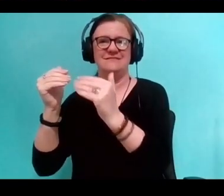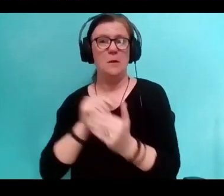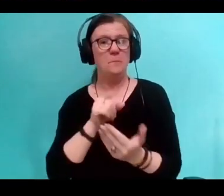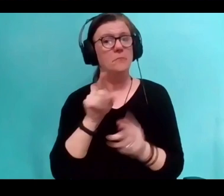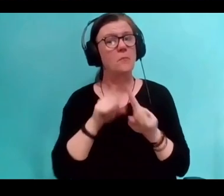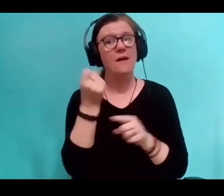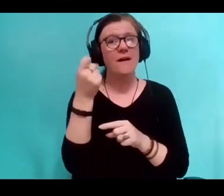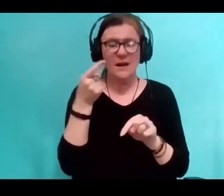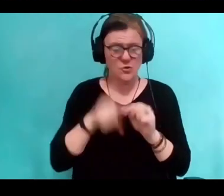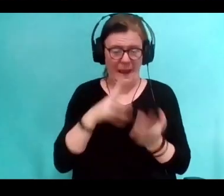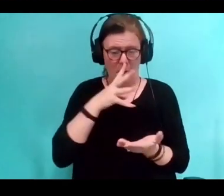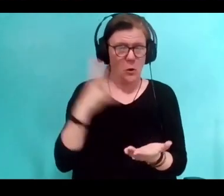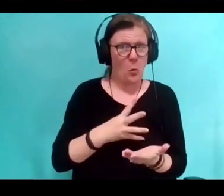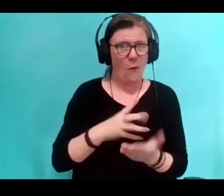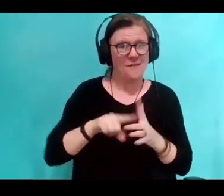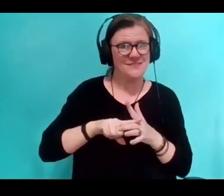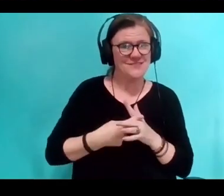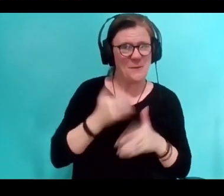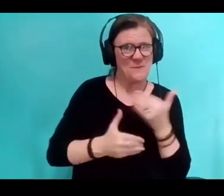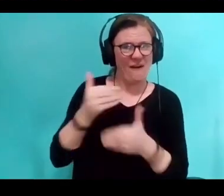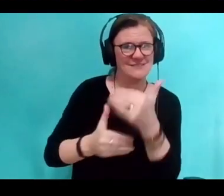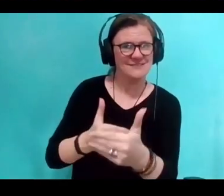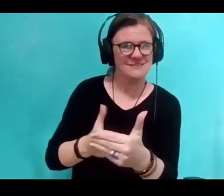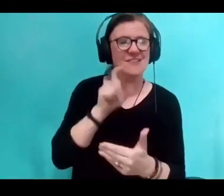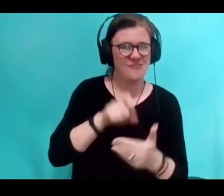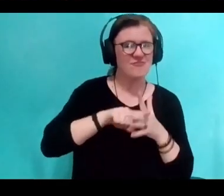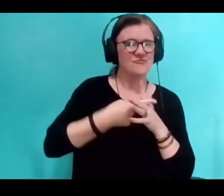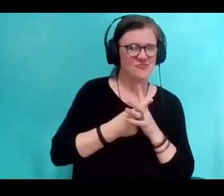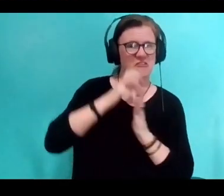You can't build something great without scaffolding,